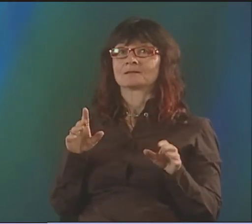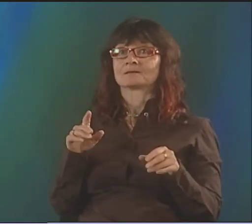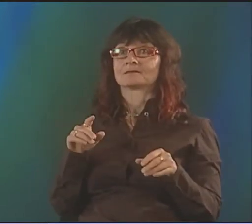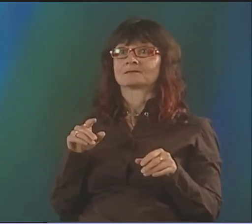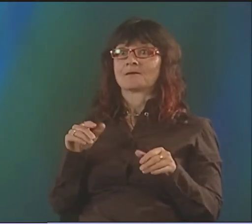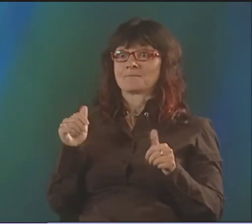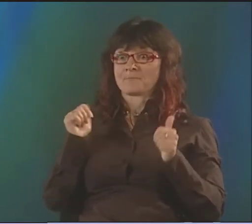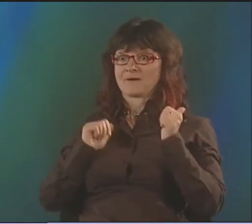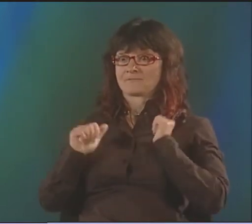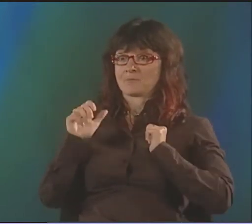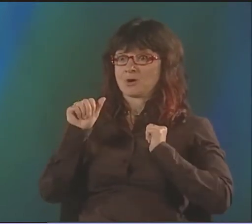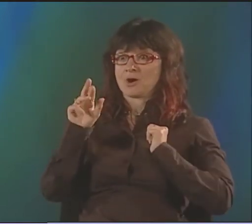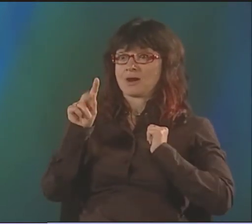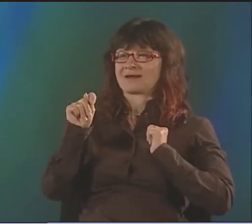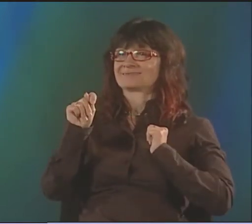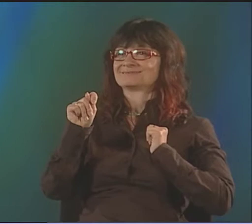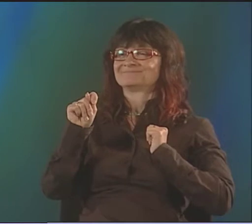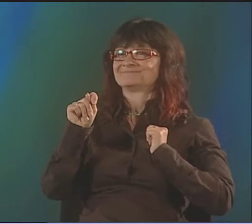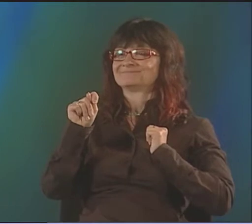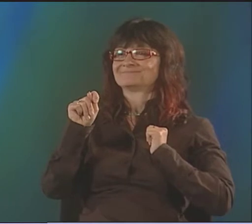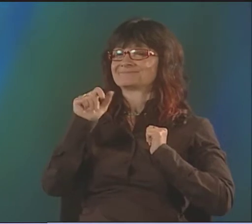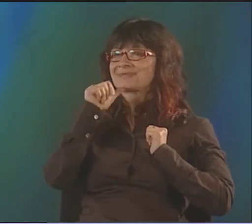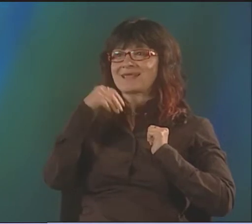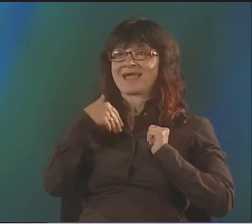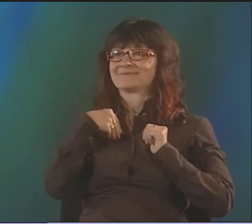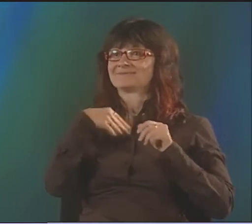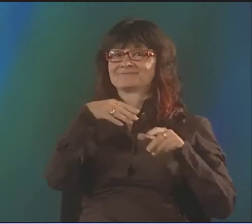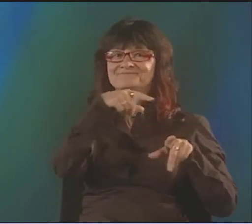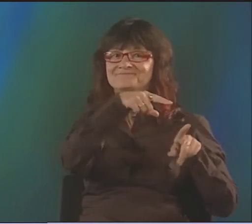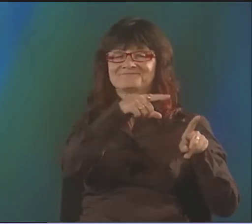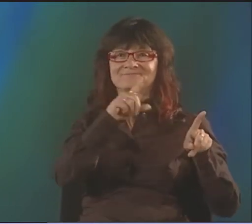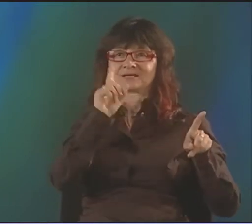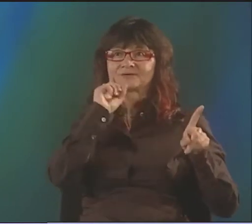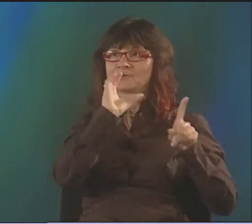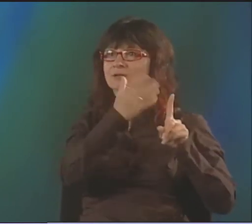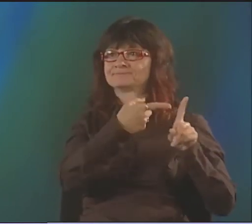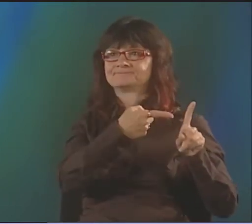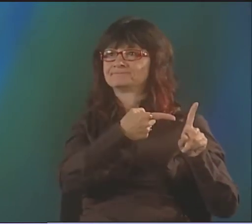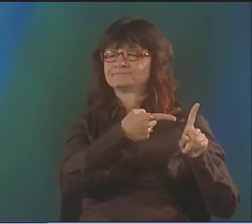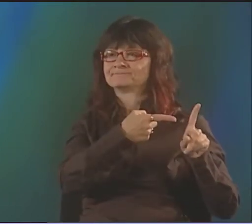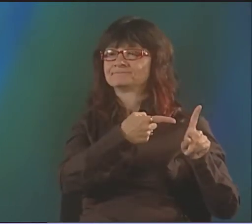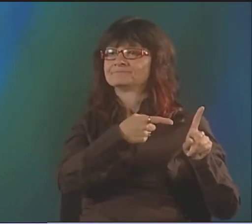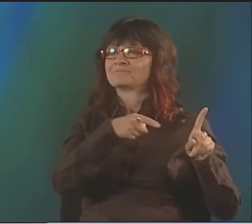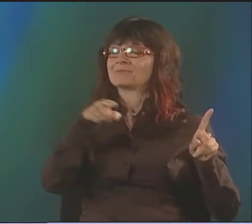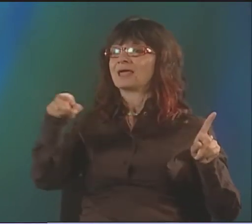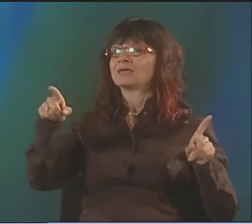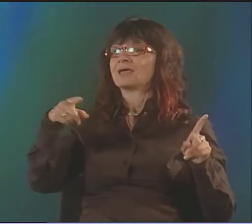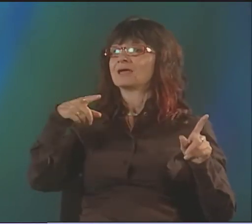AND DEAF CULTURE HAS-- WAIT A MINUTE. WHAT DO I MEAN? LET ME START AGAIN.